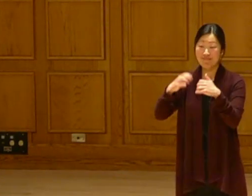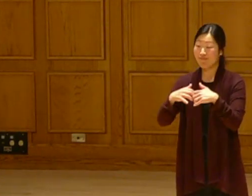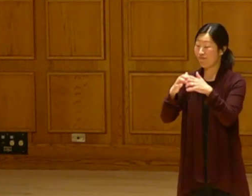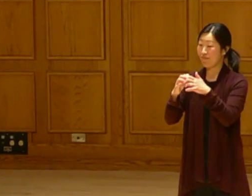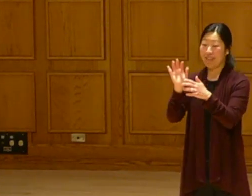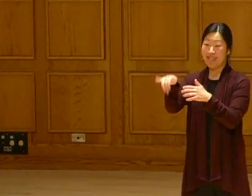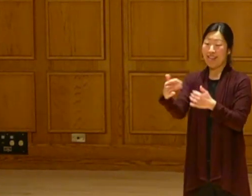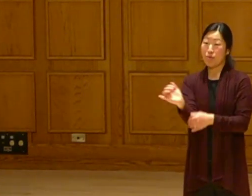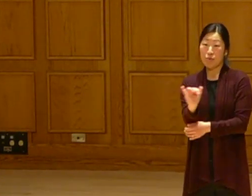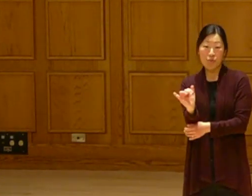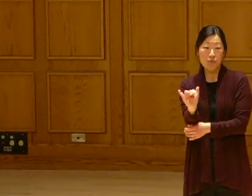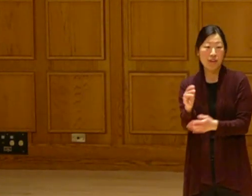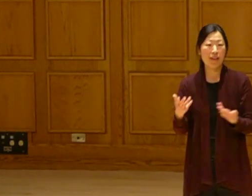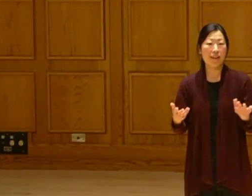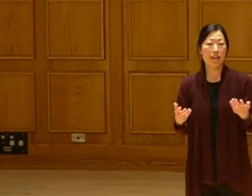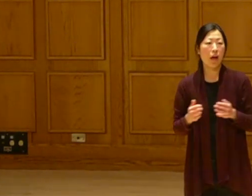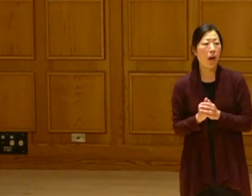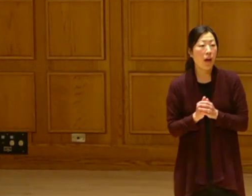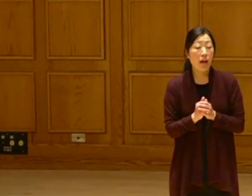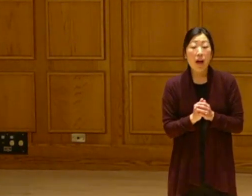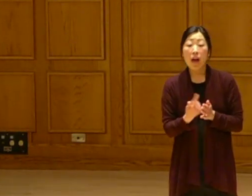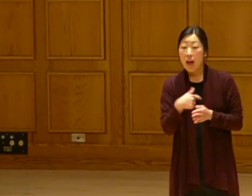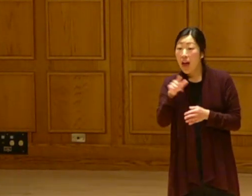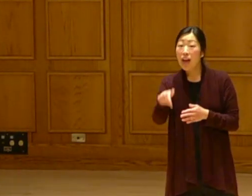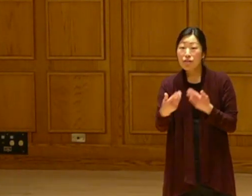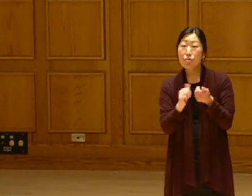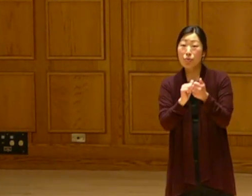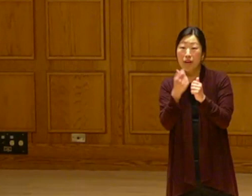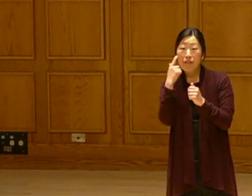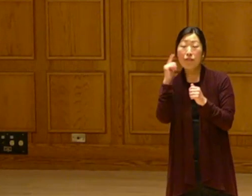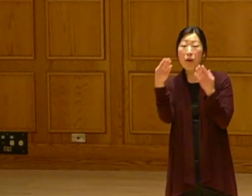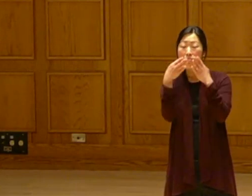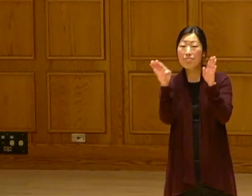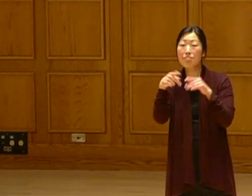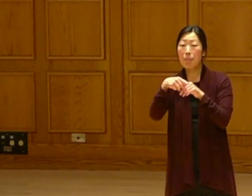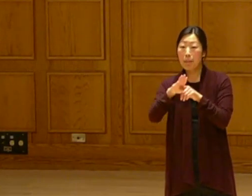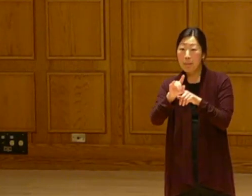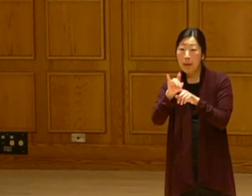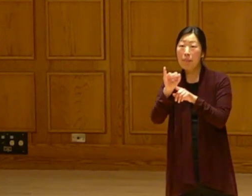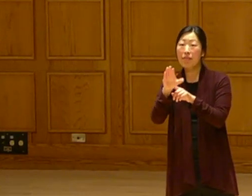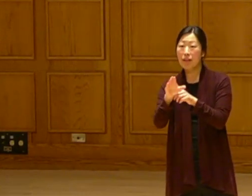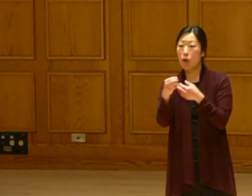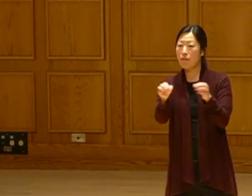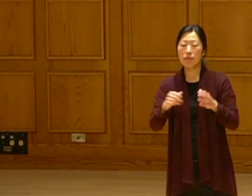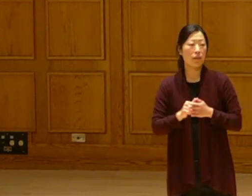I thought to myself I need to make a company, I did Solar Bear.